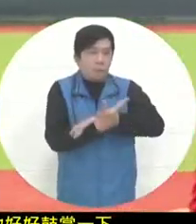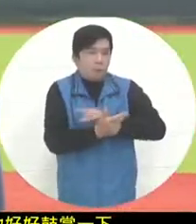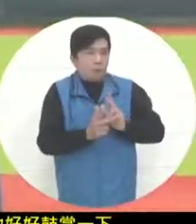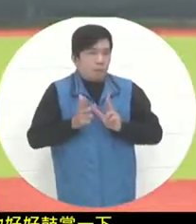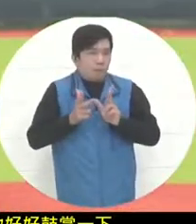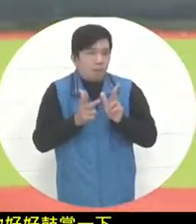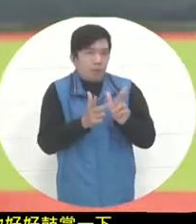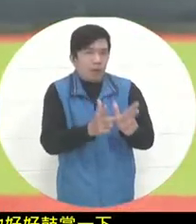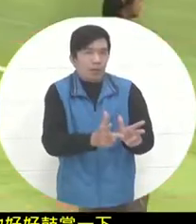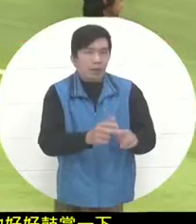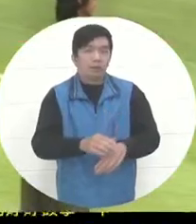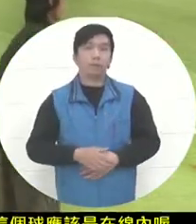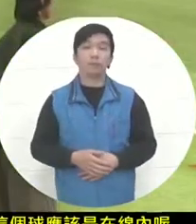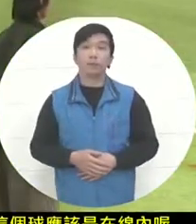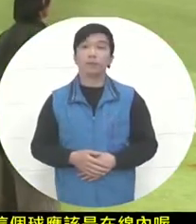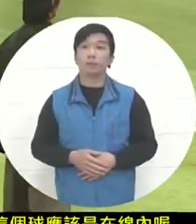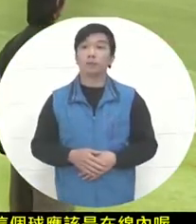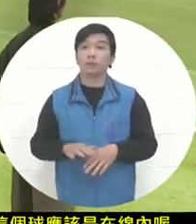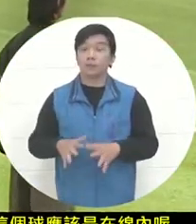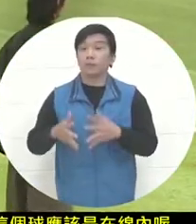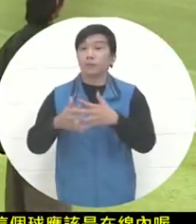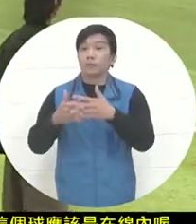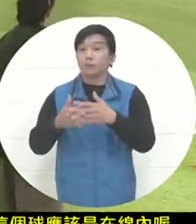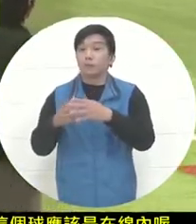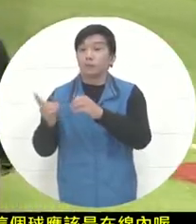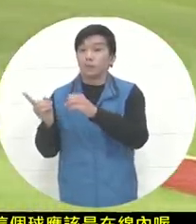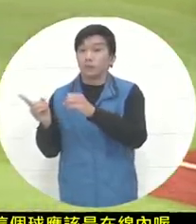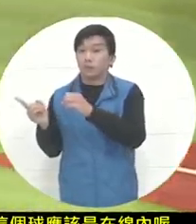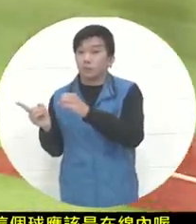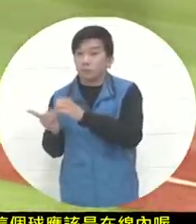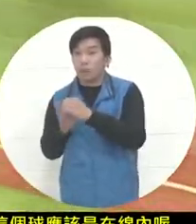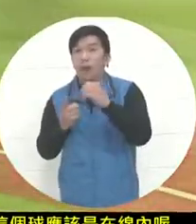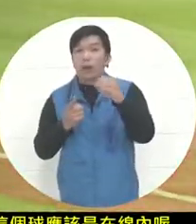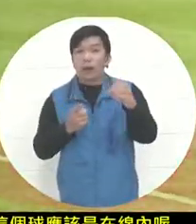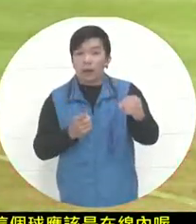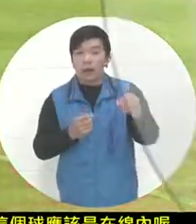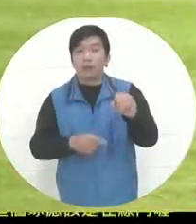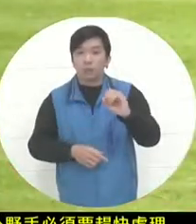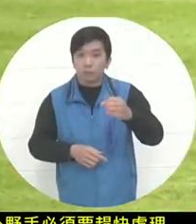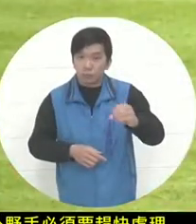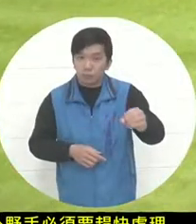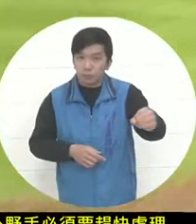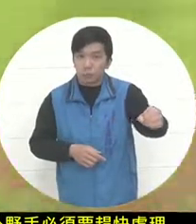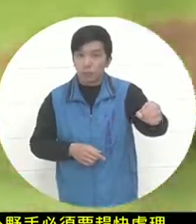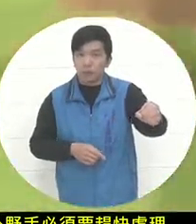passed through the hand of Sene at this time. Inside the base line, this Andeo landed